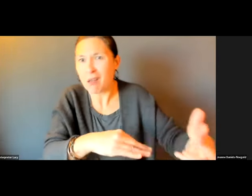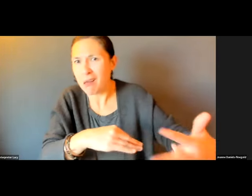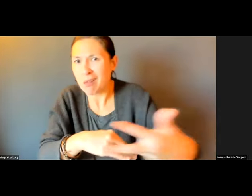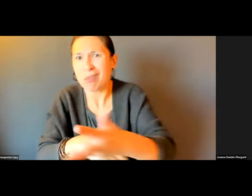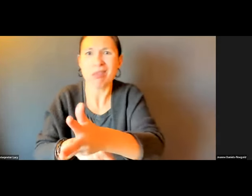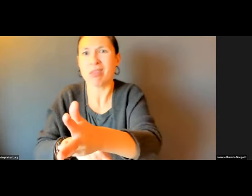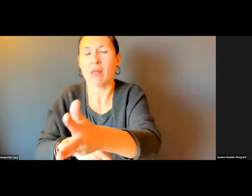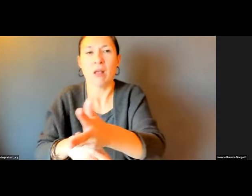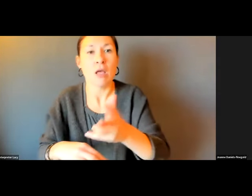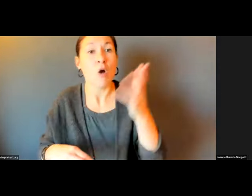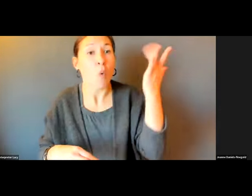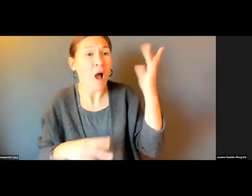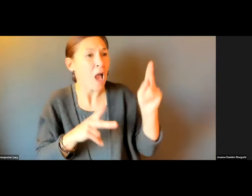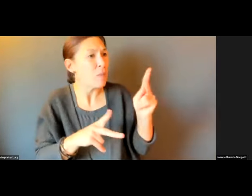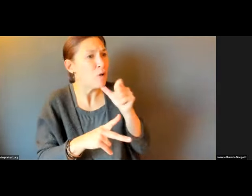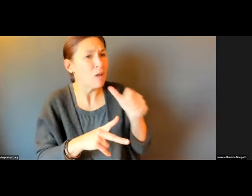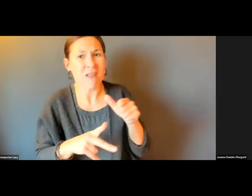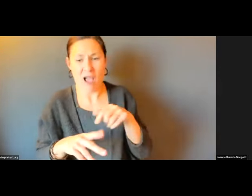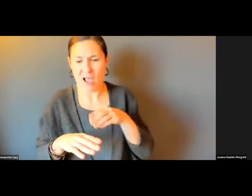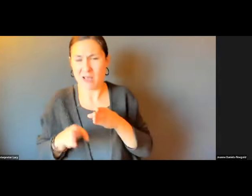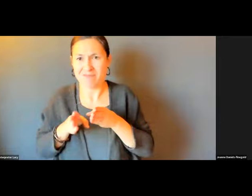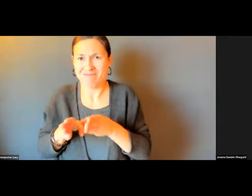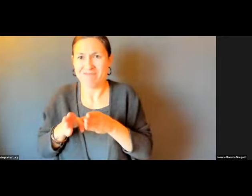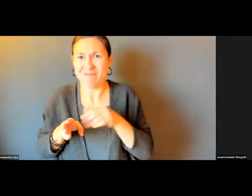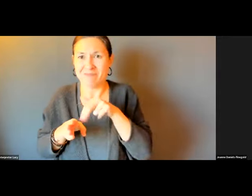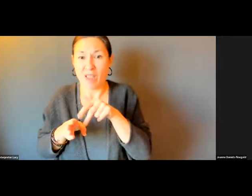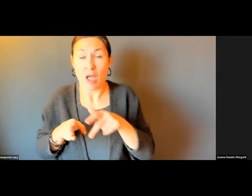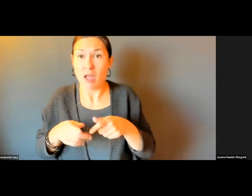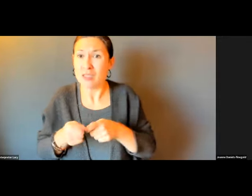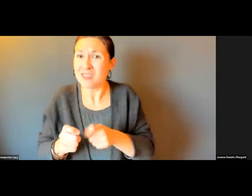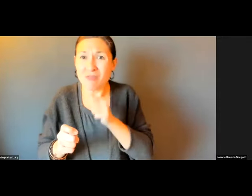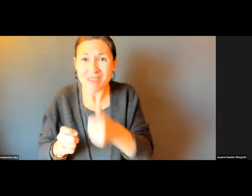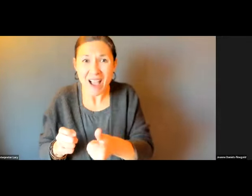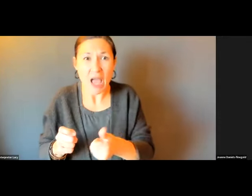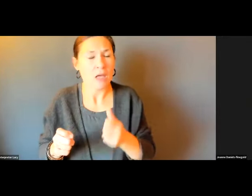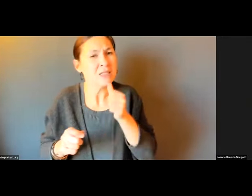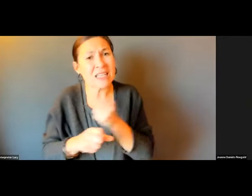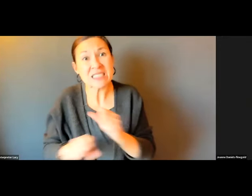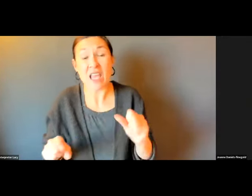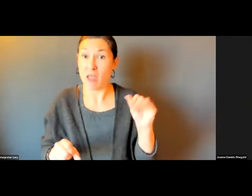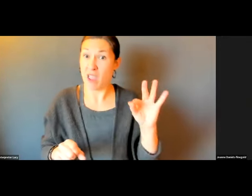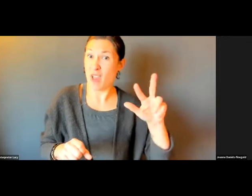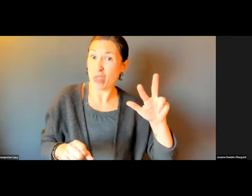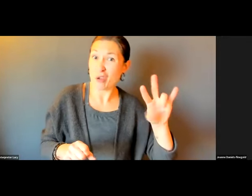THE SIDEWALKS. I DON'T FEEL VERY COMFORTABLE,